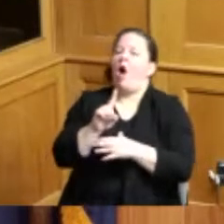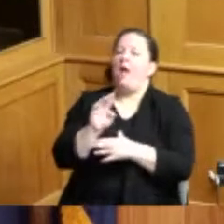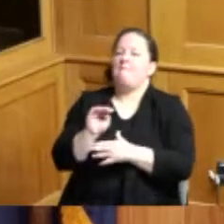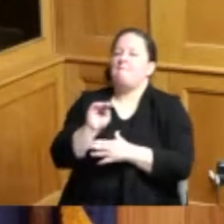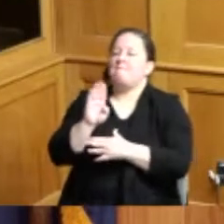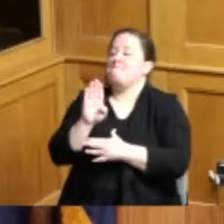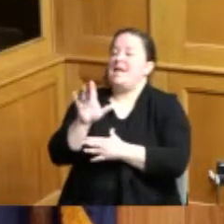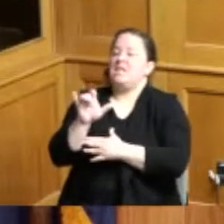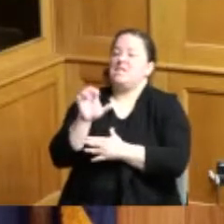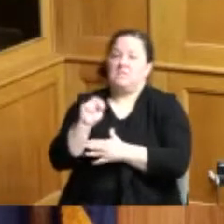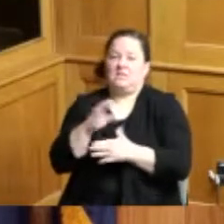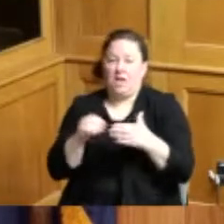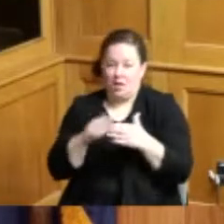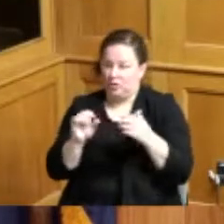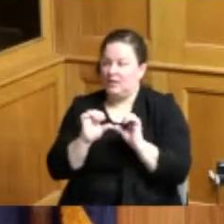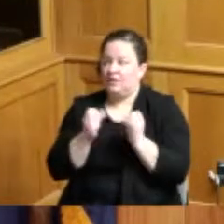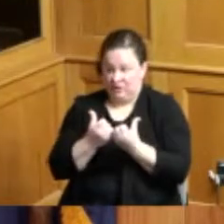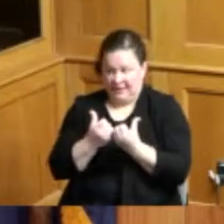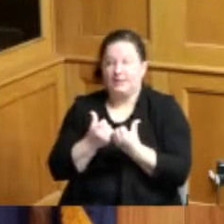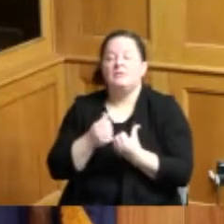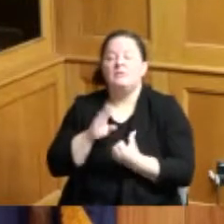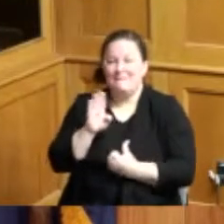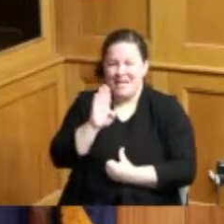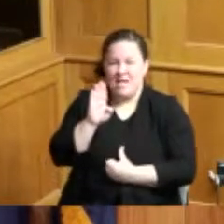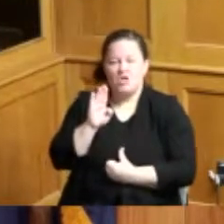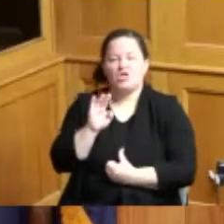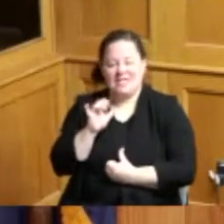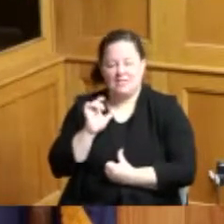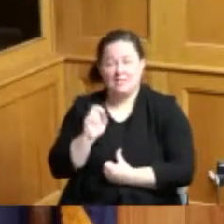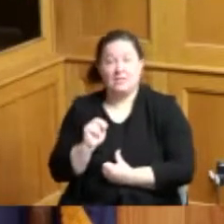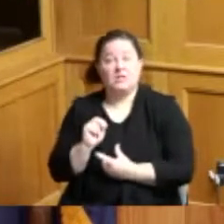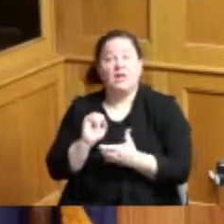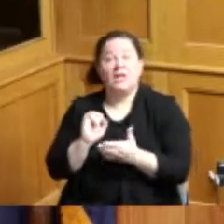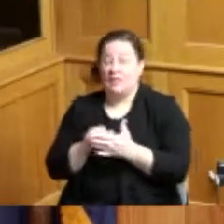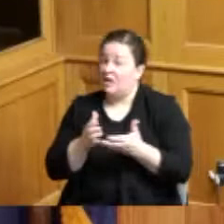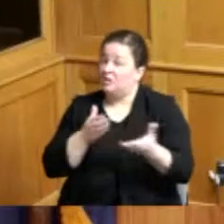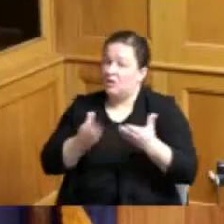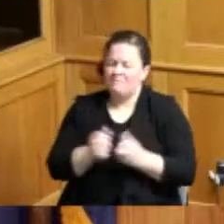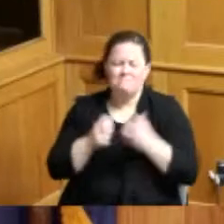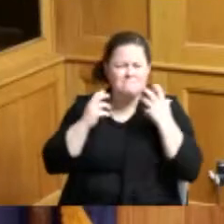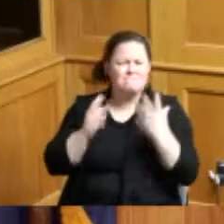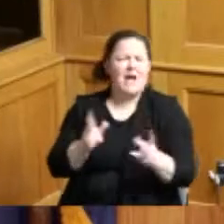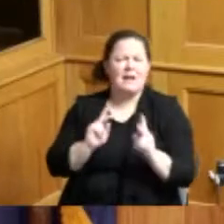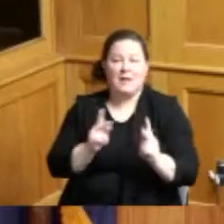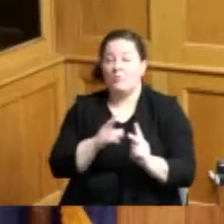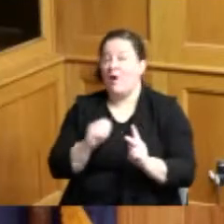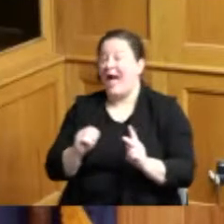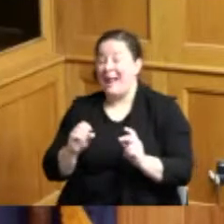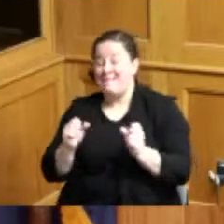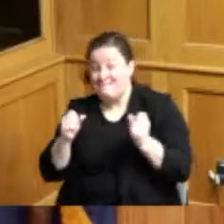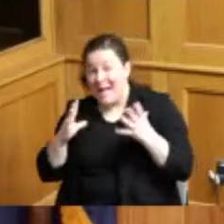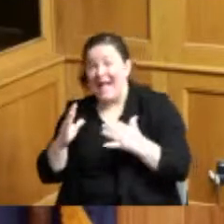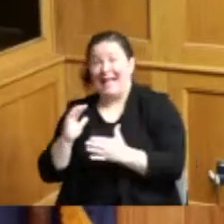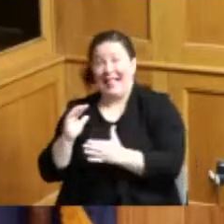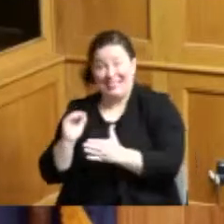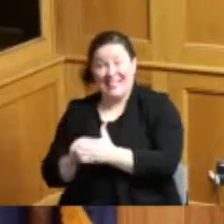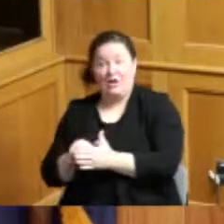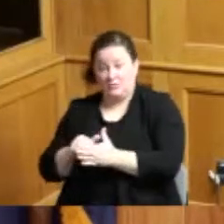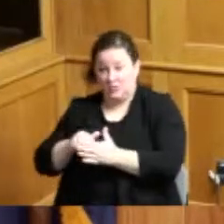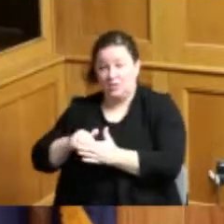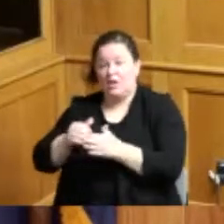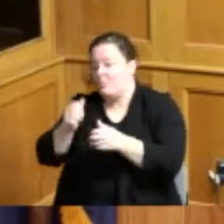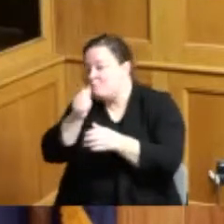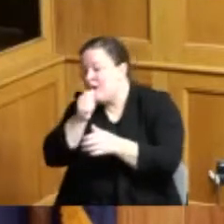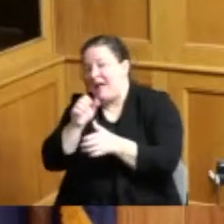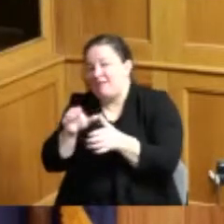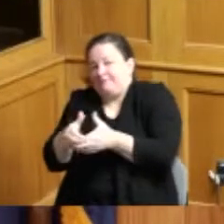directly employs 7480 people and creates tens of thousands of private sector jobs and whereas